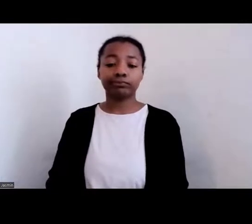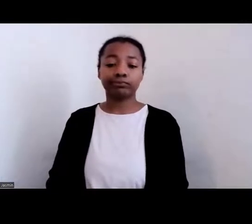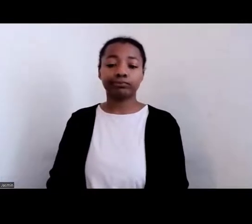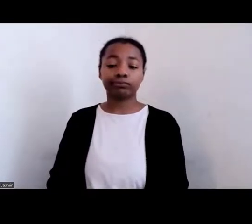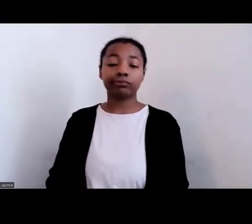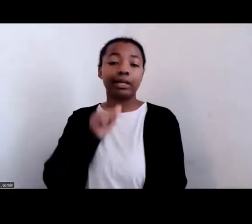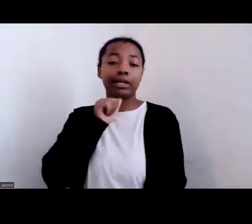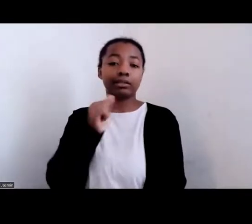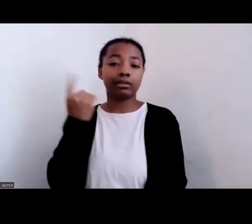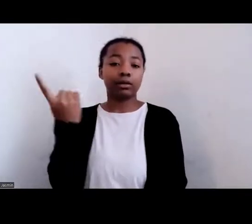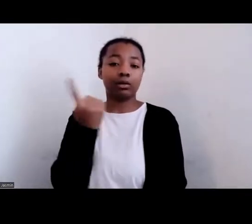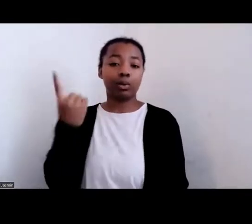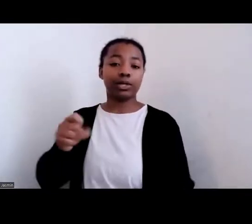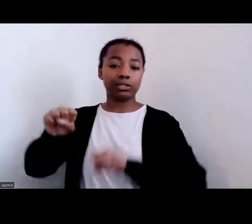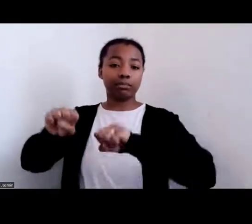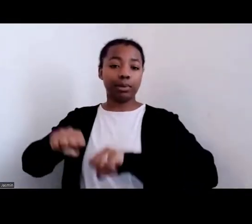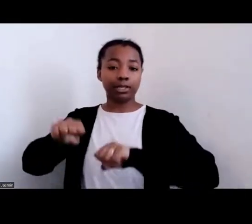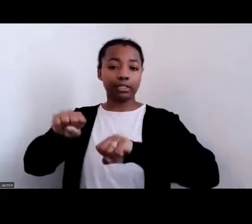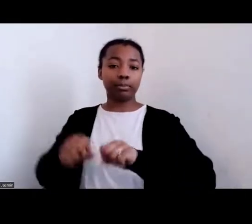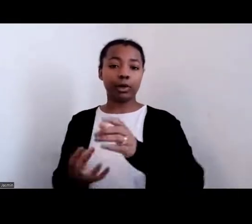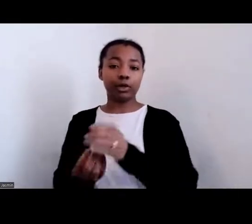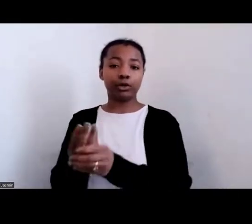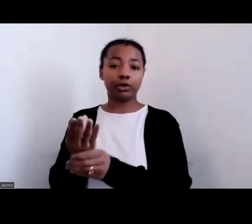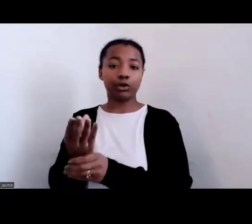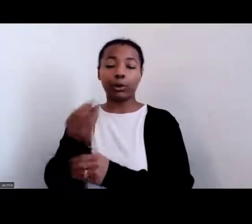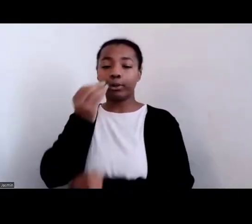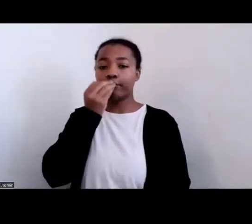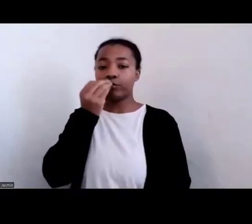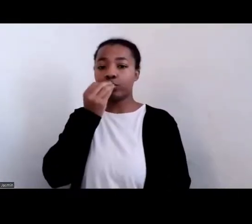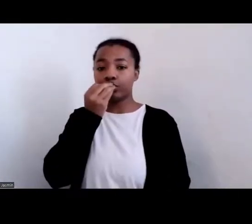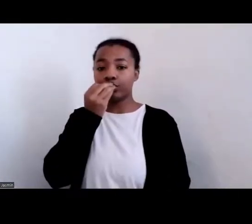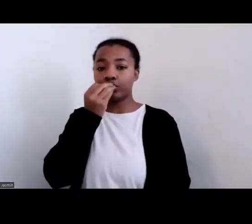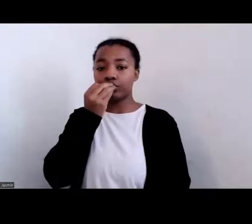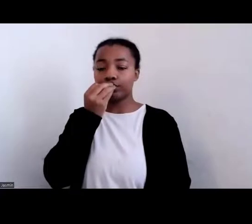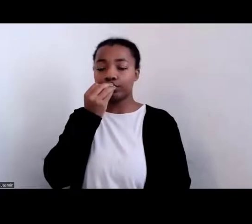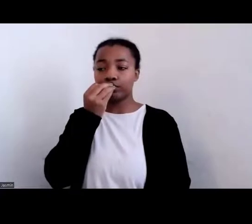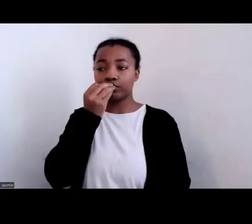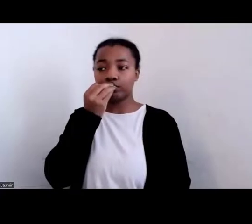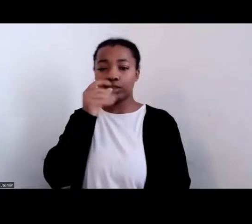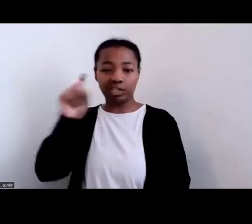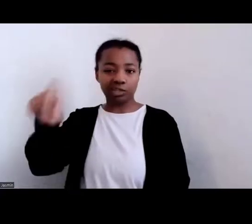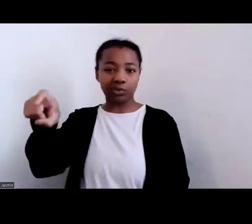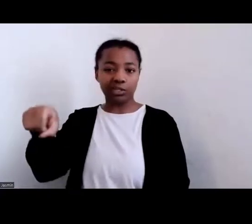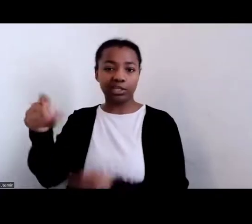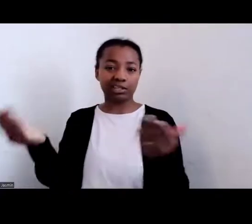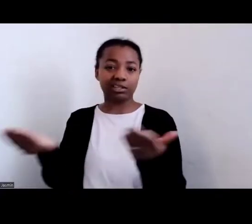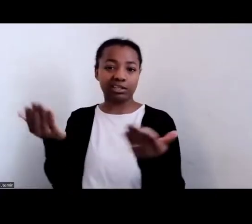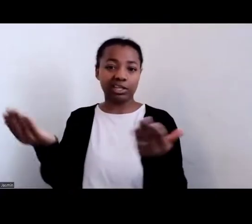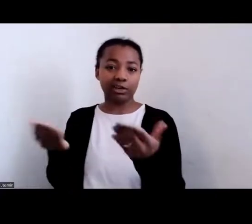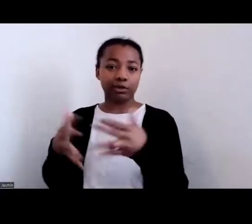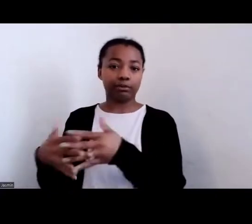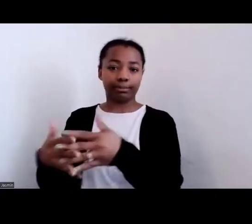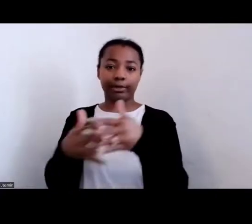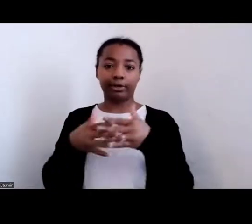one's cultural lifeways on American soil; right?